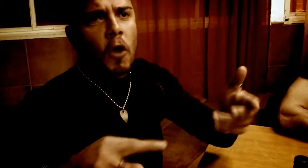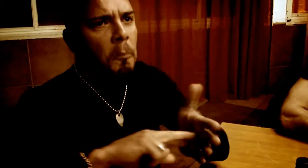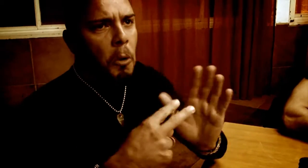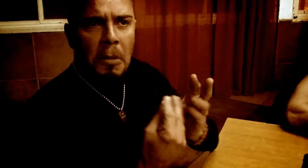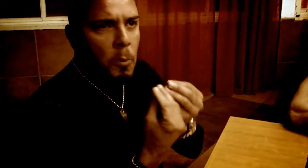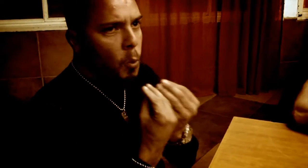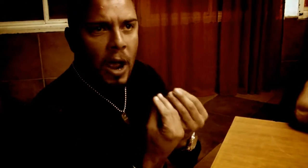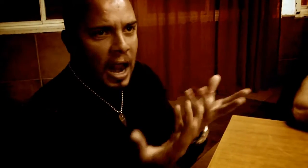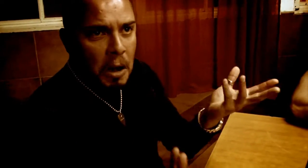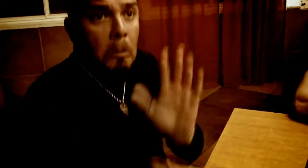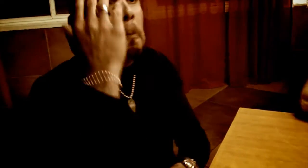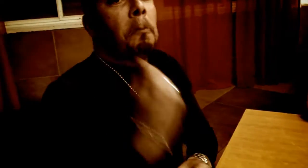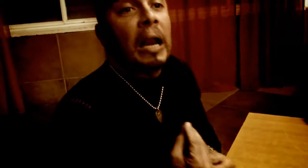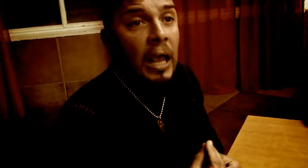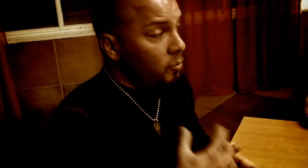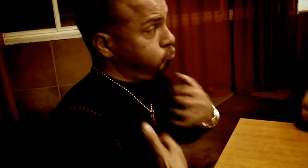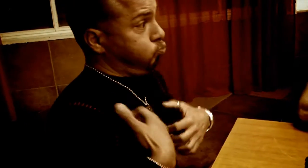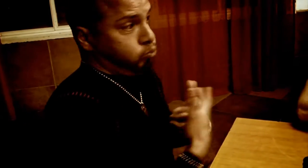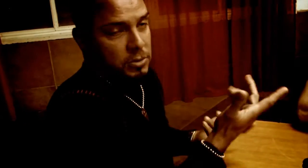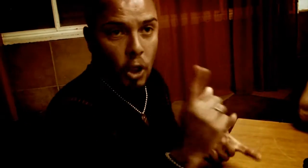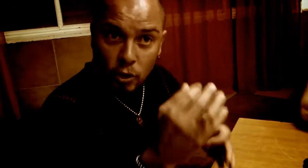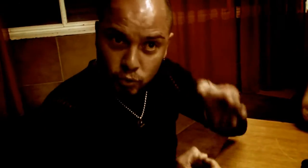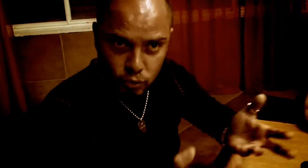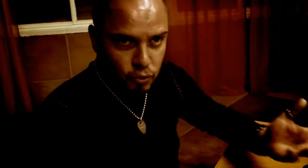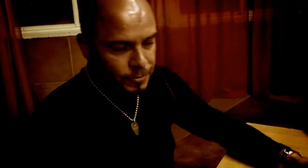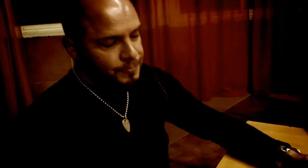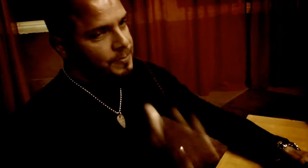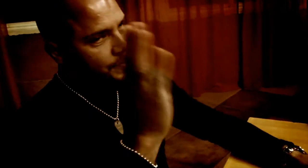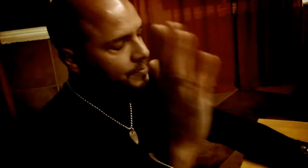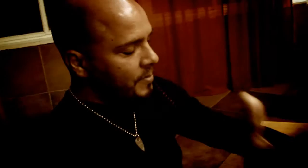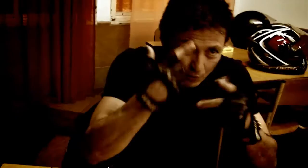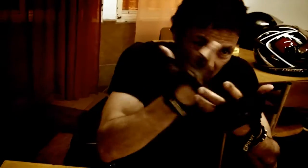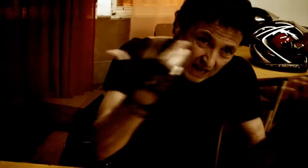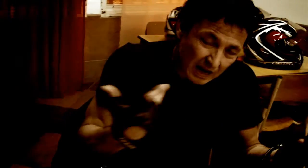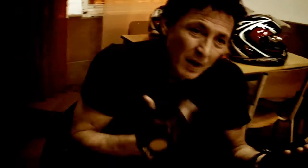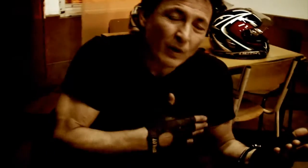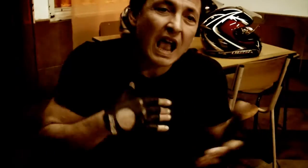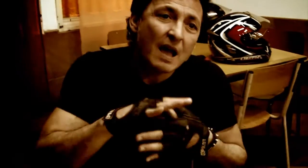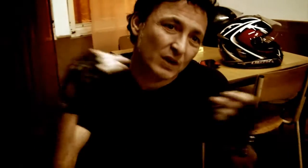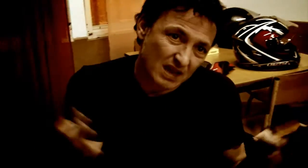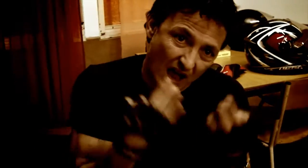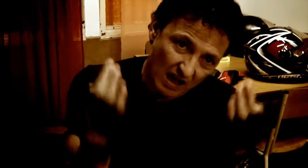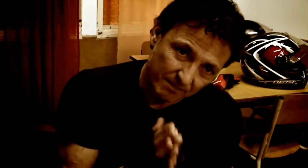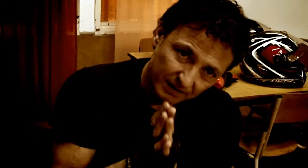that the problem was there?! ... What is you running away There you piss off. you have not been right. you know that we are great friends........